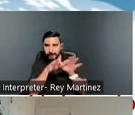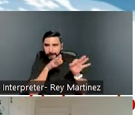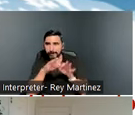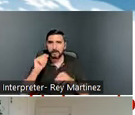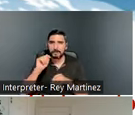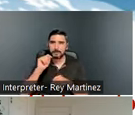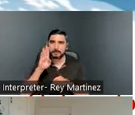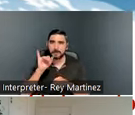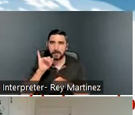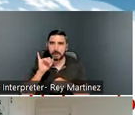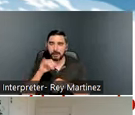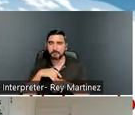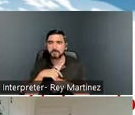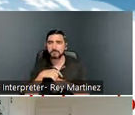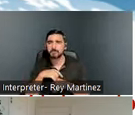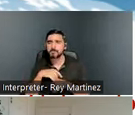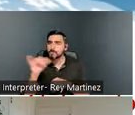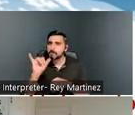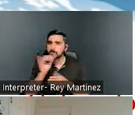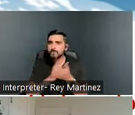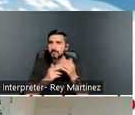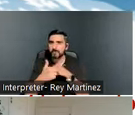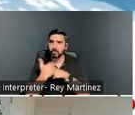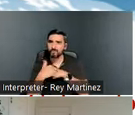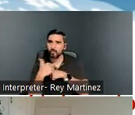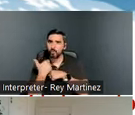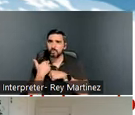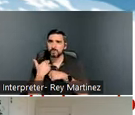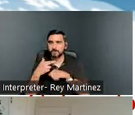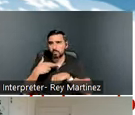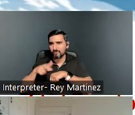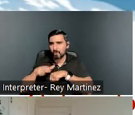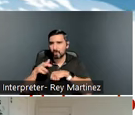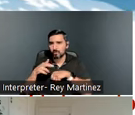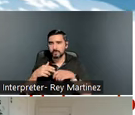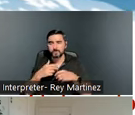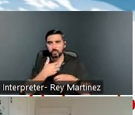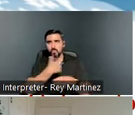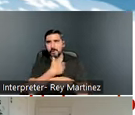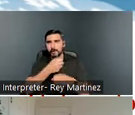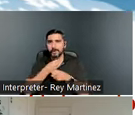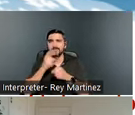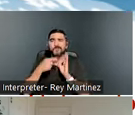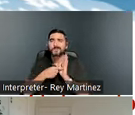might need with the referrals that we receive. We talked about adding a brain injury-specific